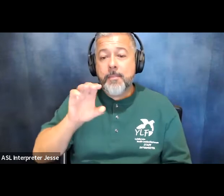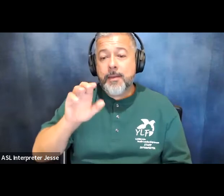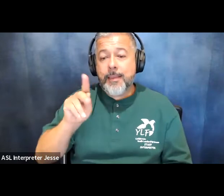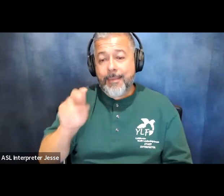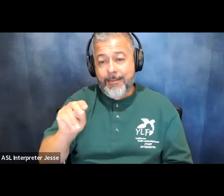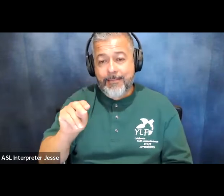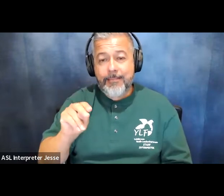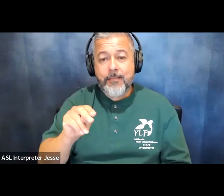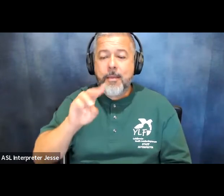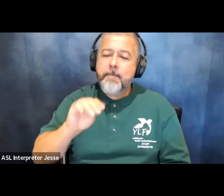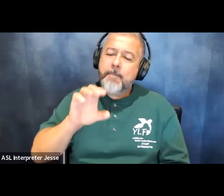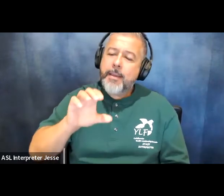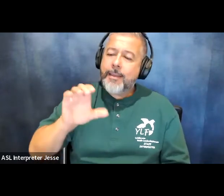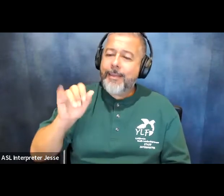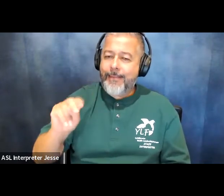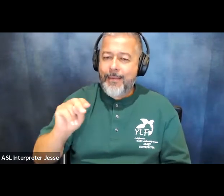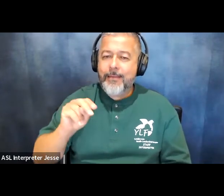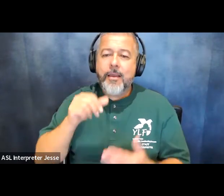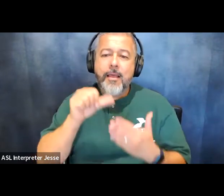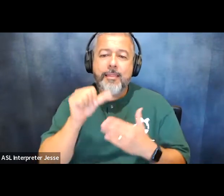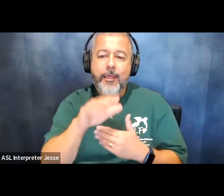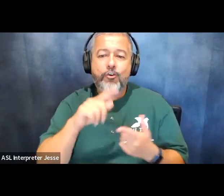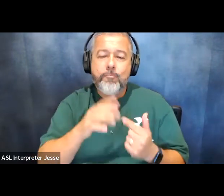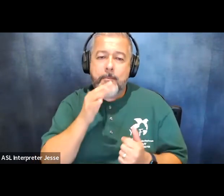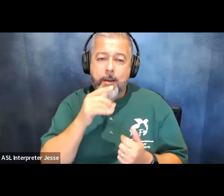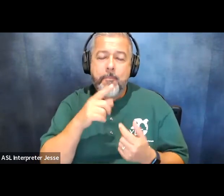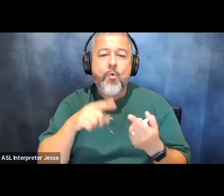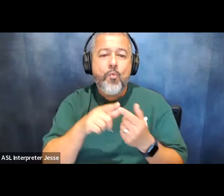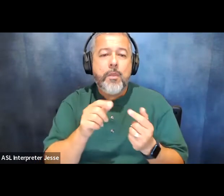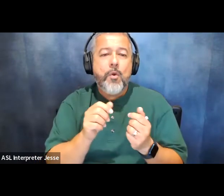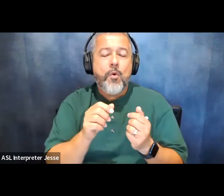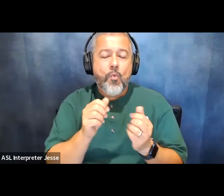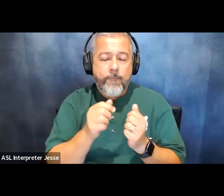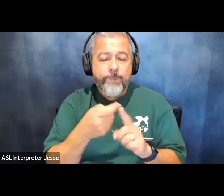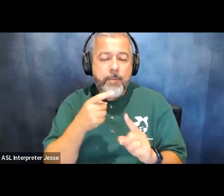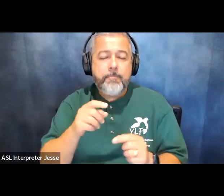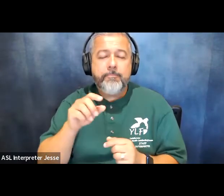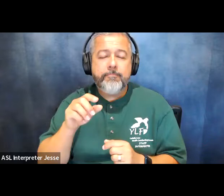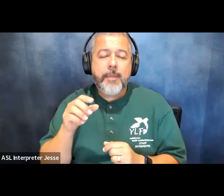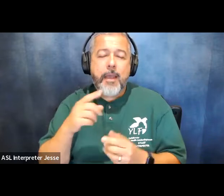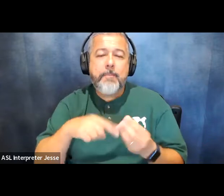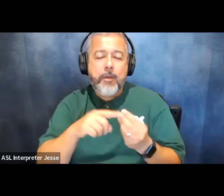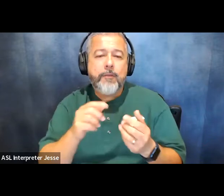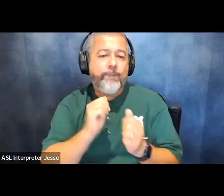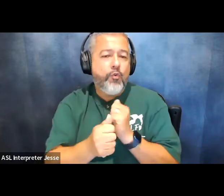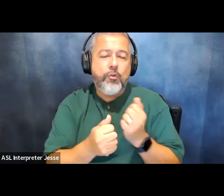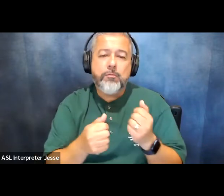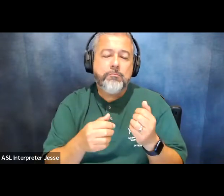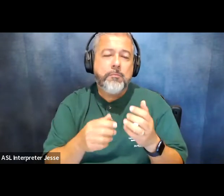the importance of the ada and his full support of its passage